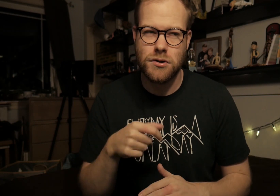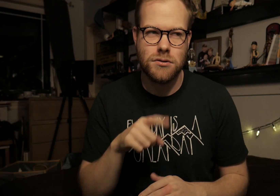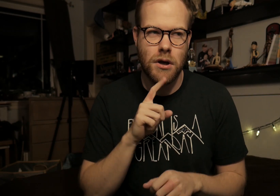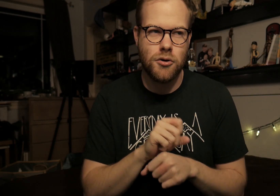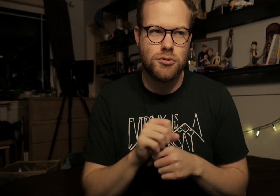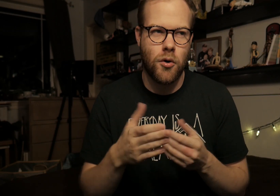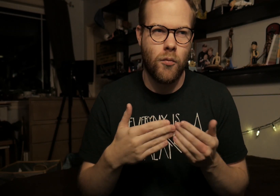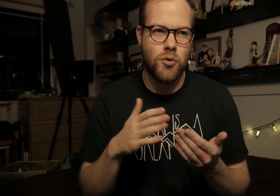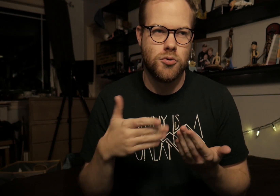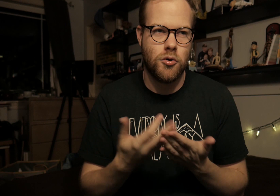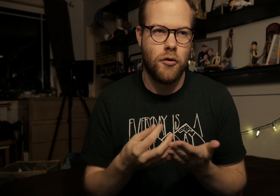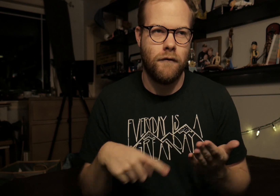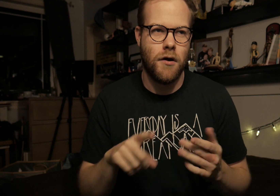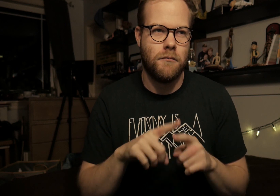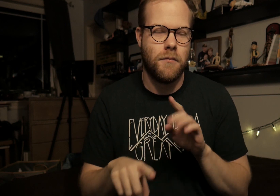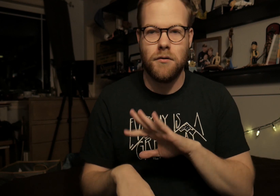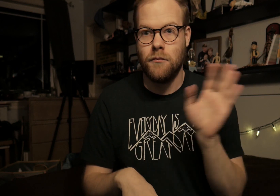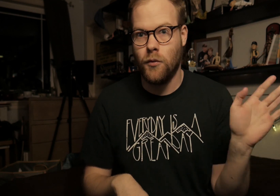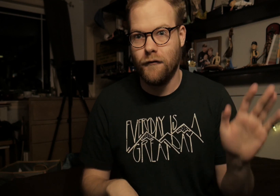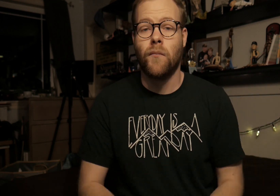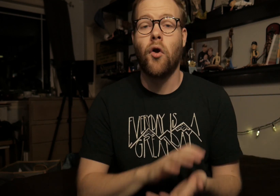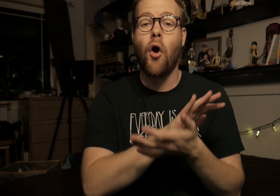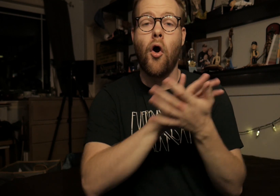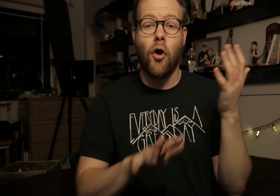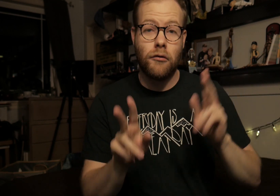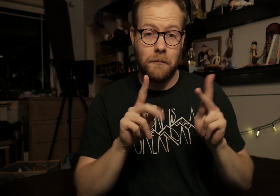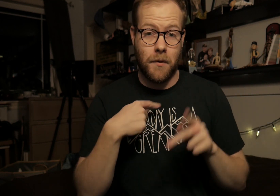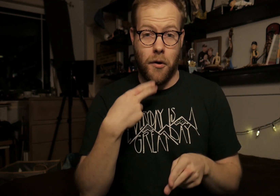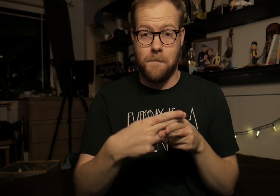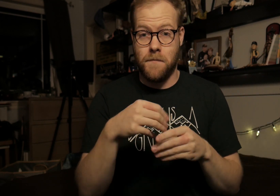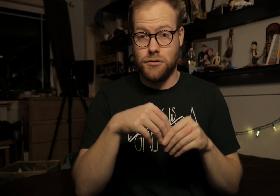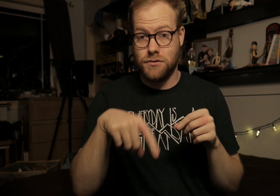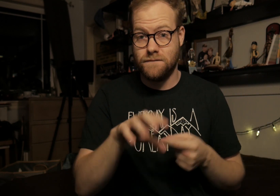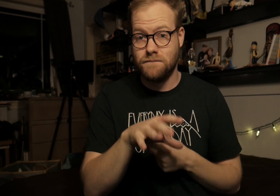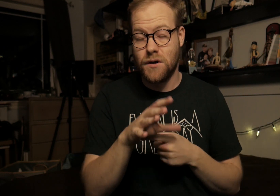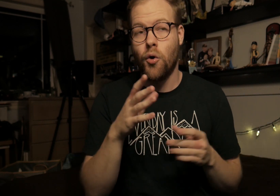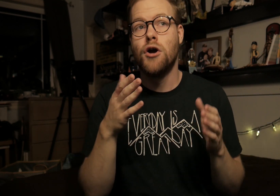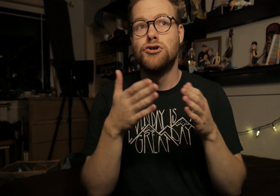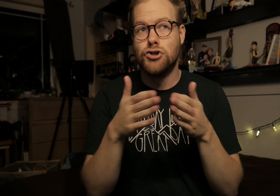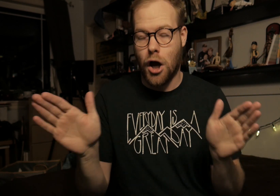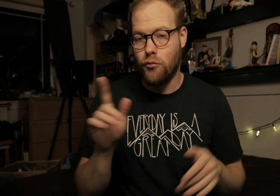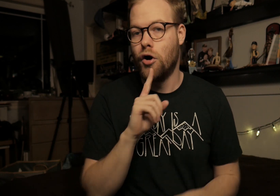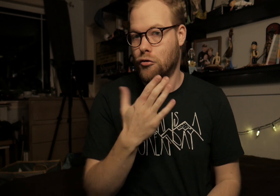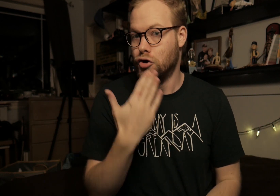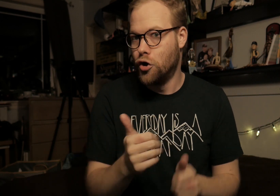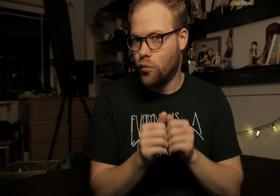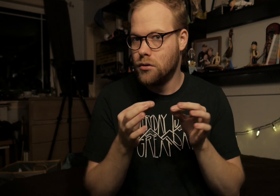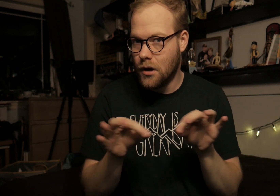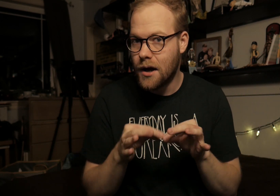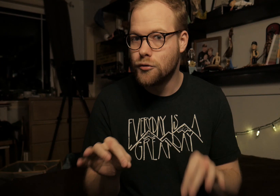This is actually almost of them, but whatever. All of the people I mention in this video generally are good with captions.